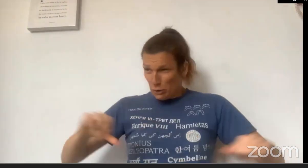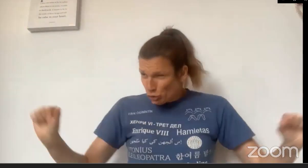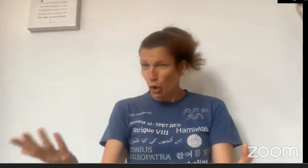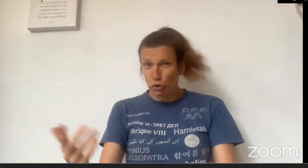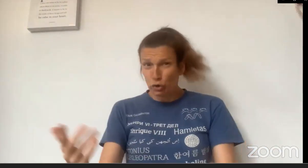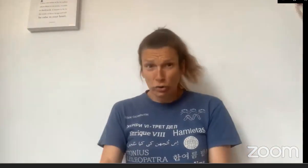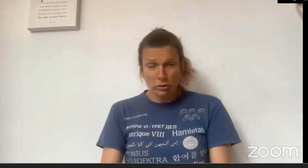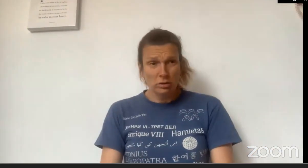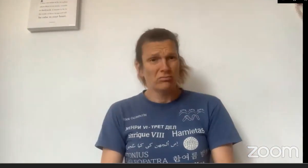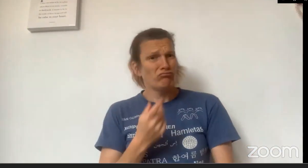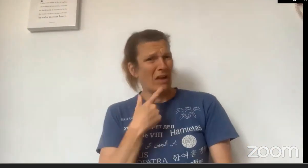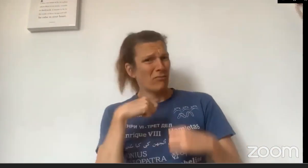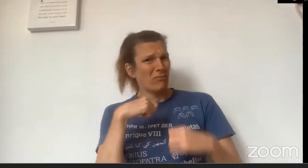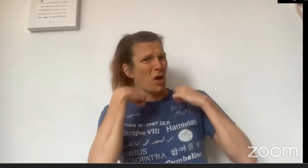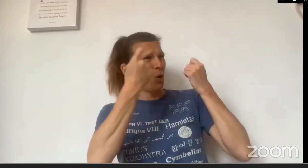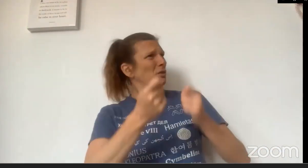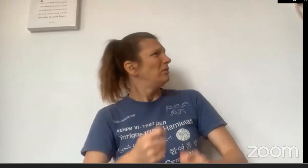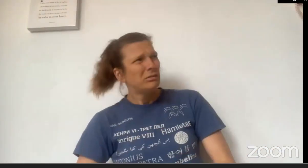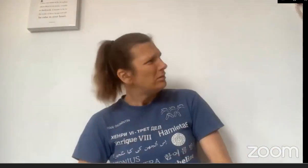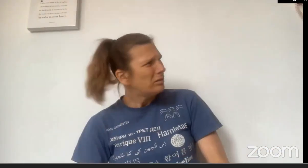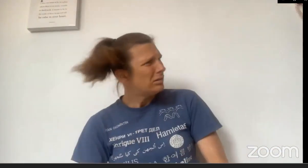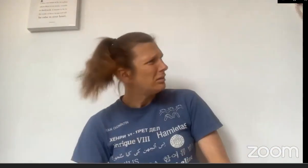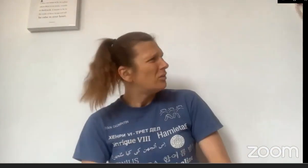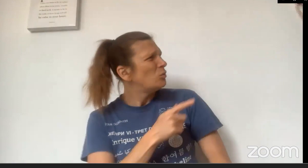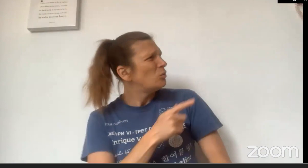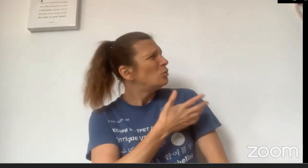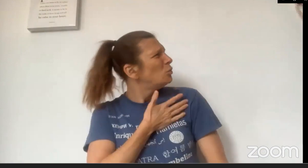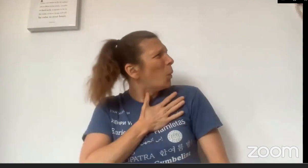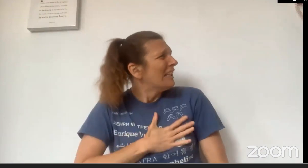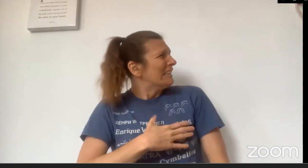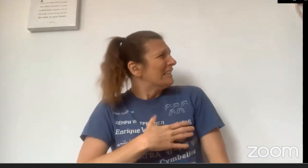Little Red Riding Hood was not happy.